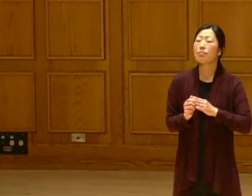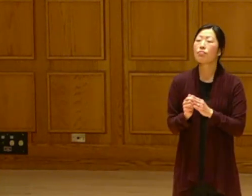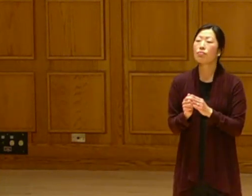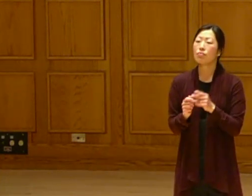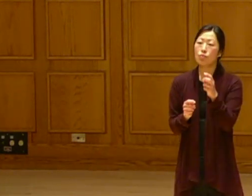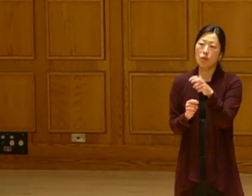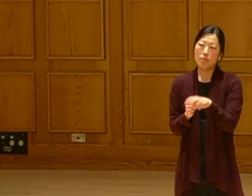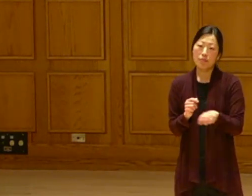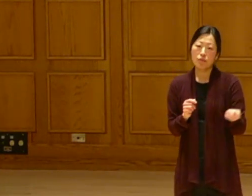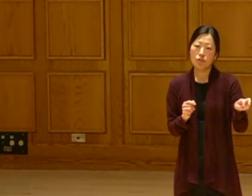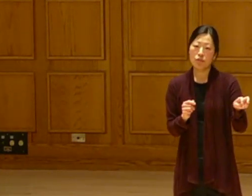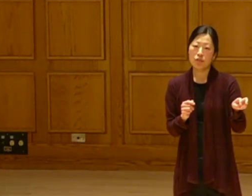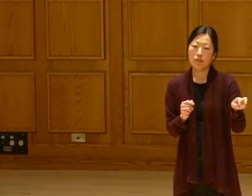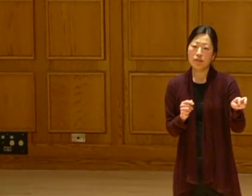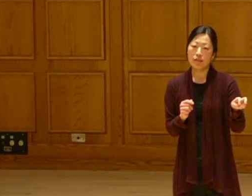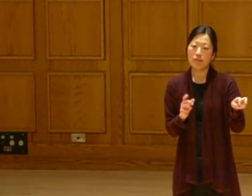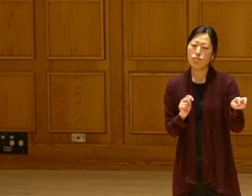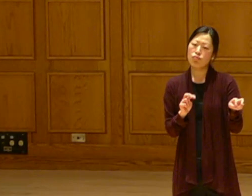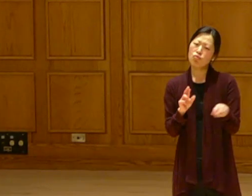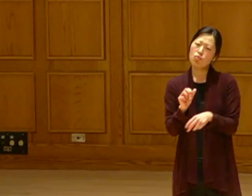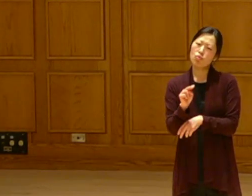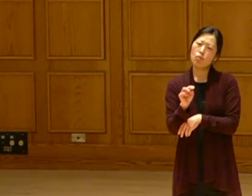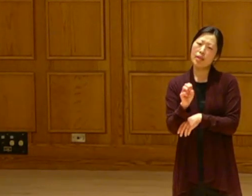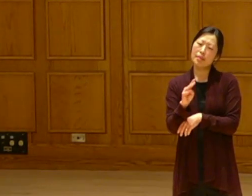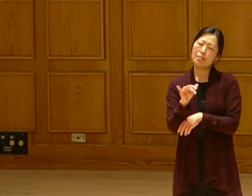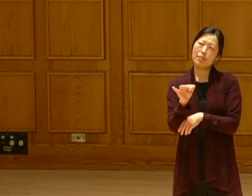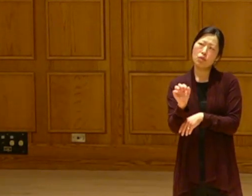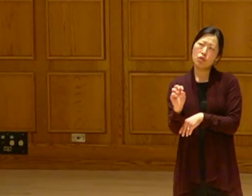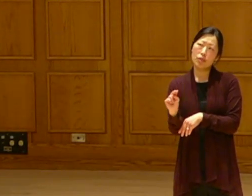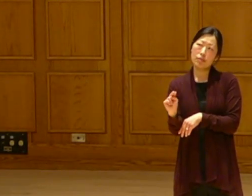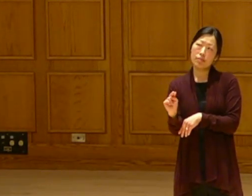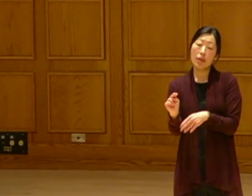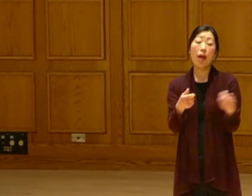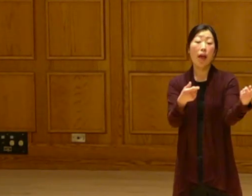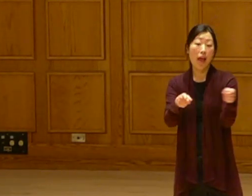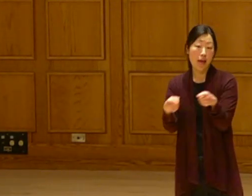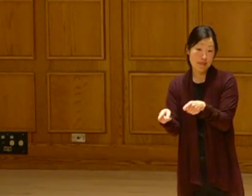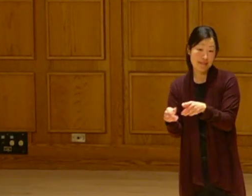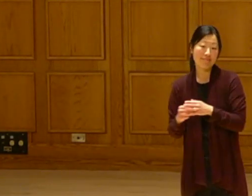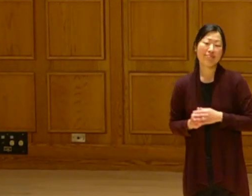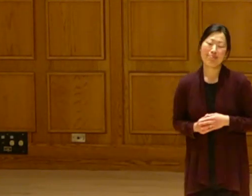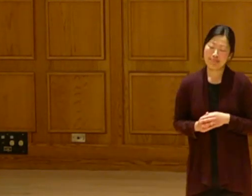federal energy electric commission. Transmission is happening across the country. That's things that are happening.